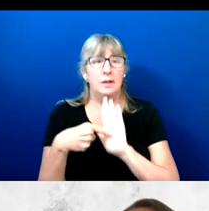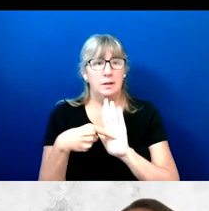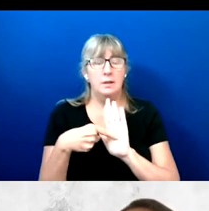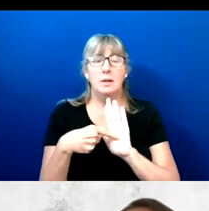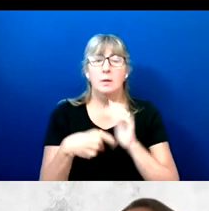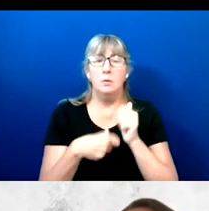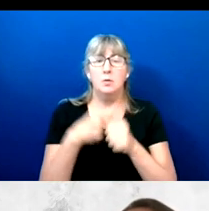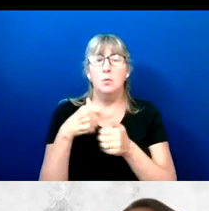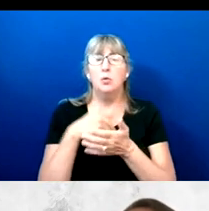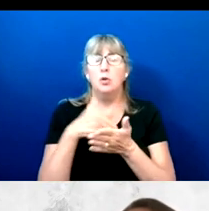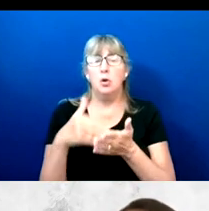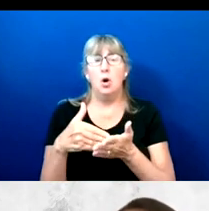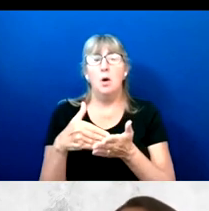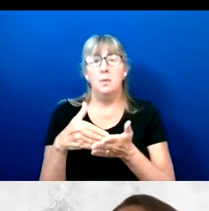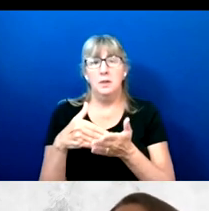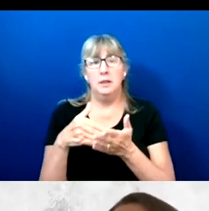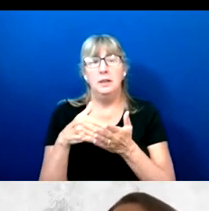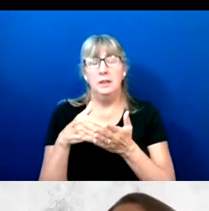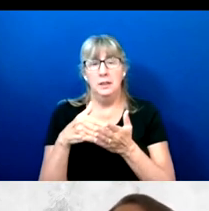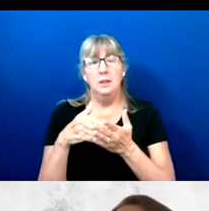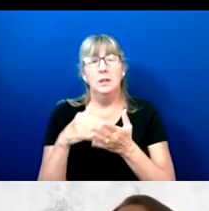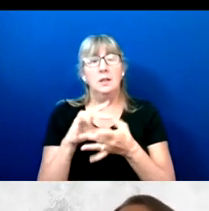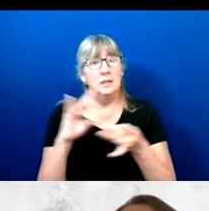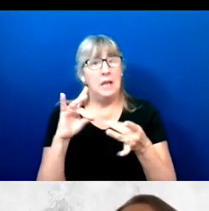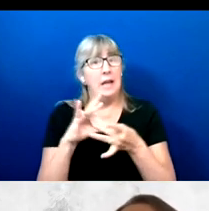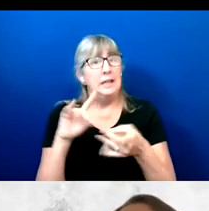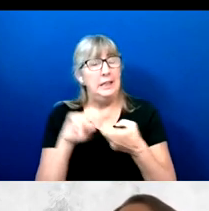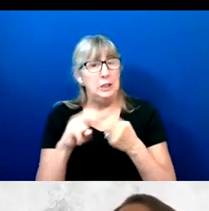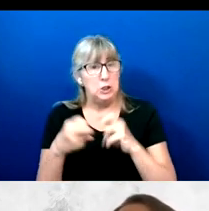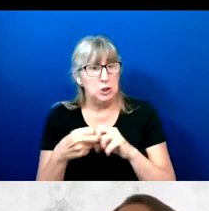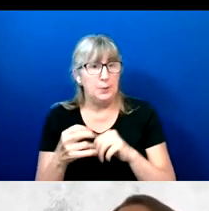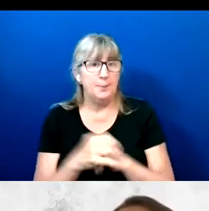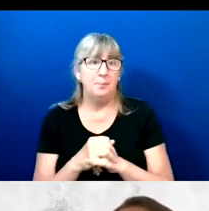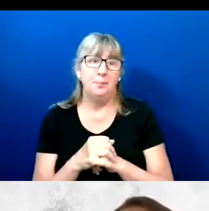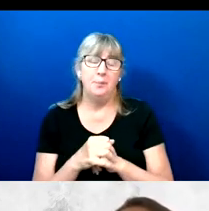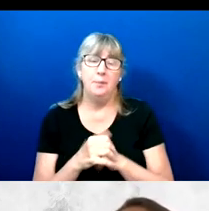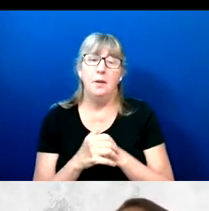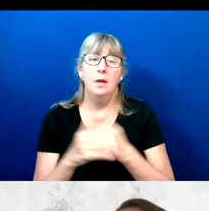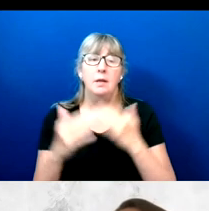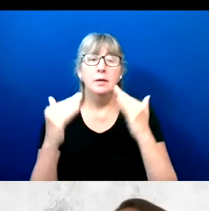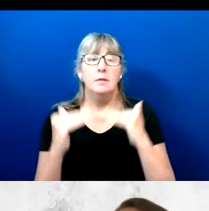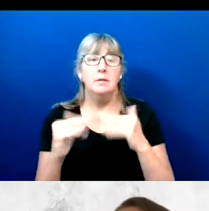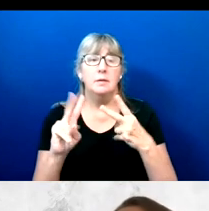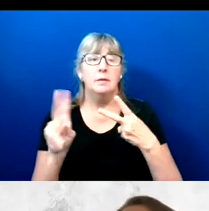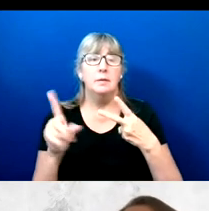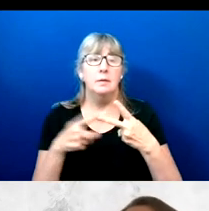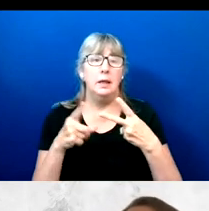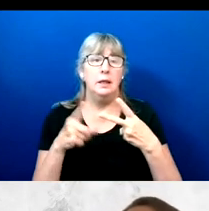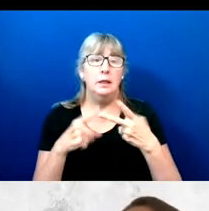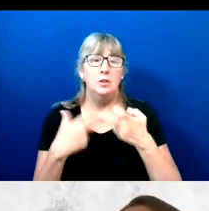cited top issue. The next important issue was the economy and jobs.